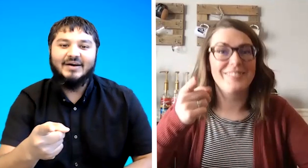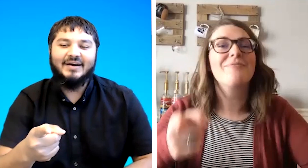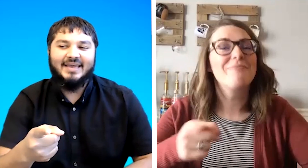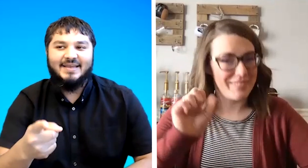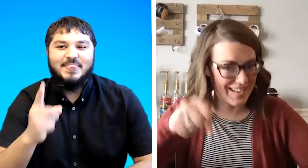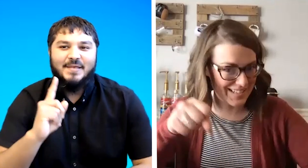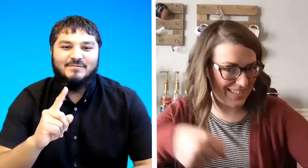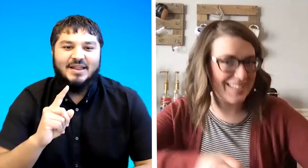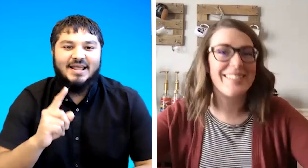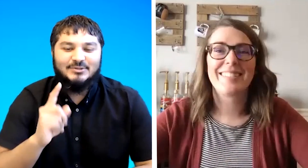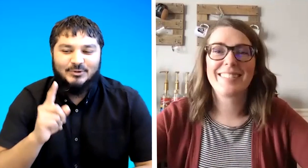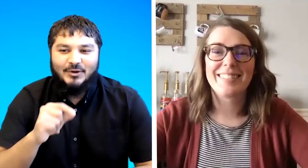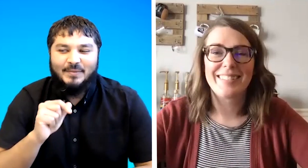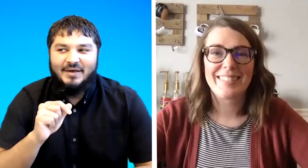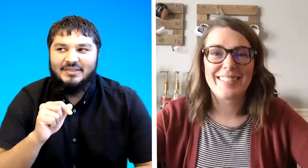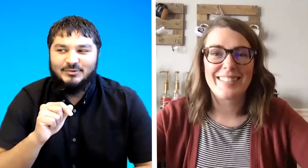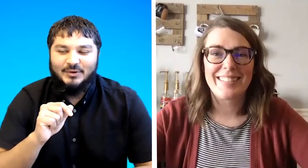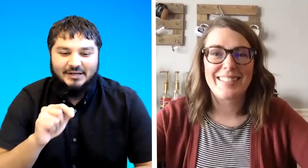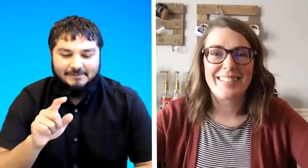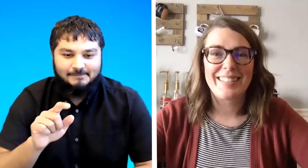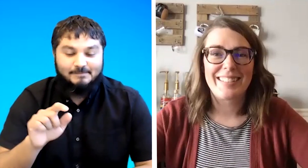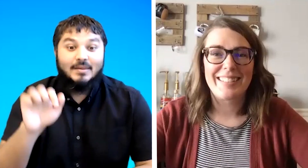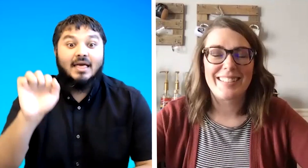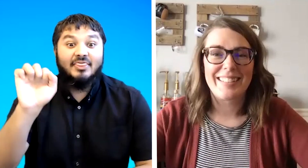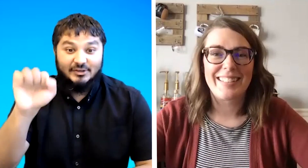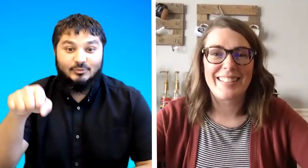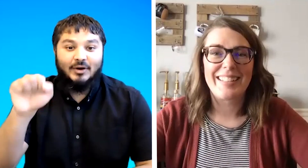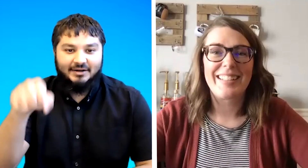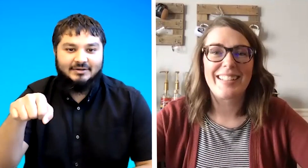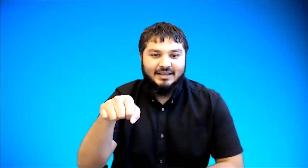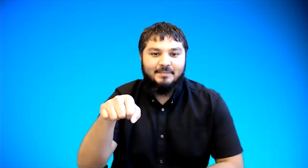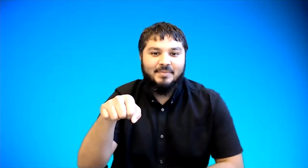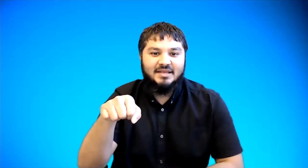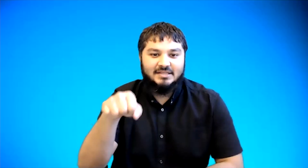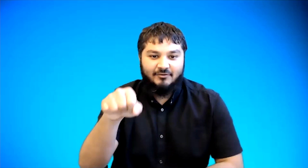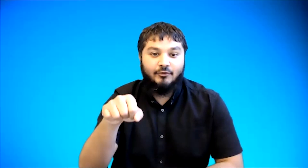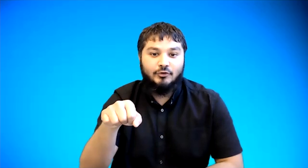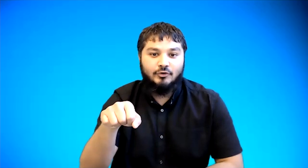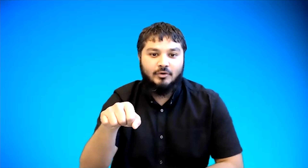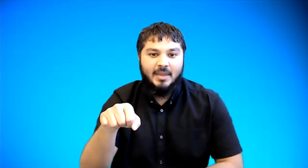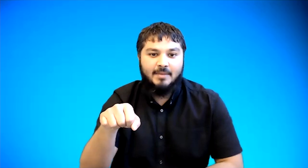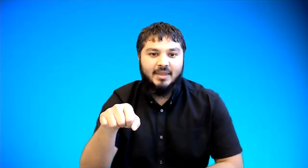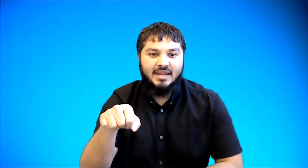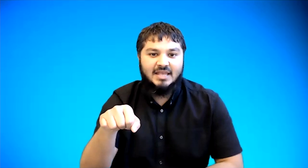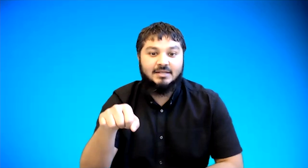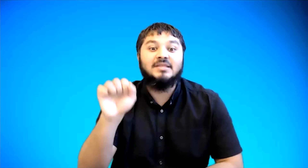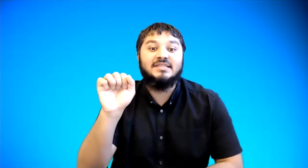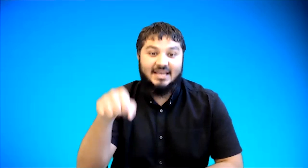okay let's talk about this one yeah this one in bsl for you maybe in asia means yes